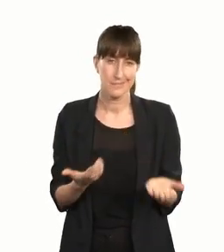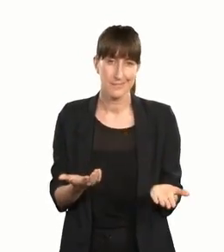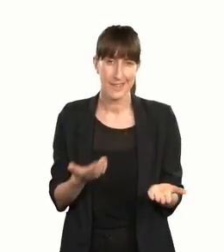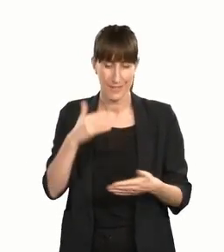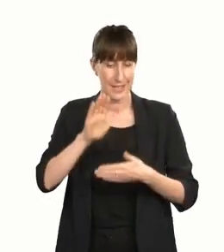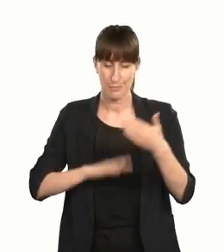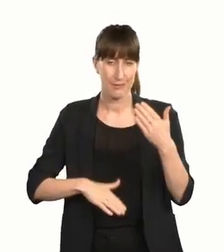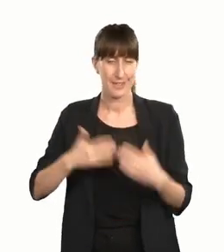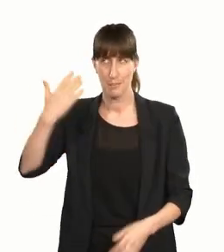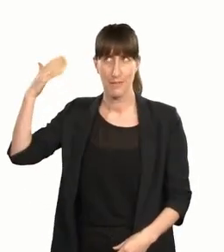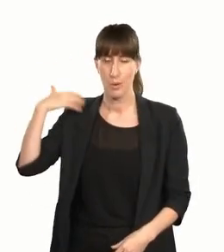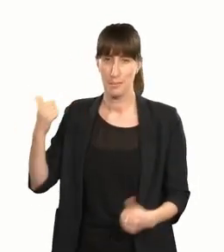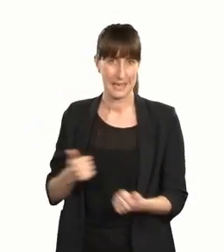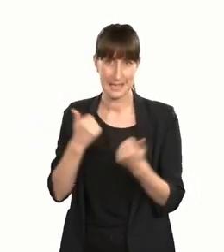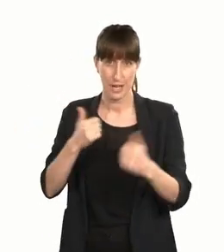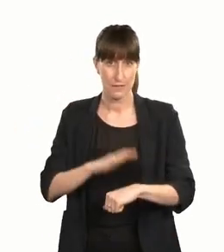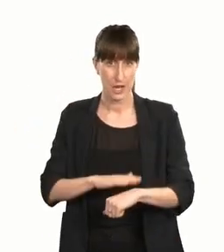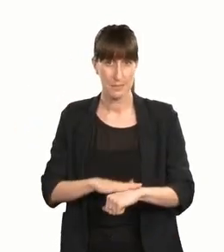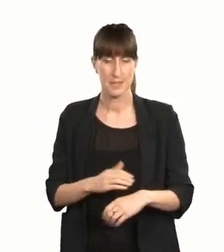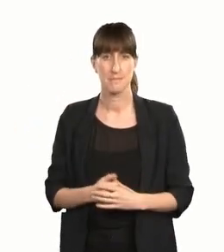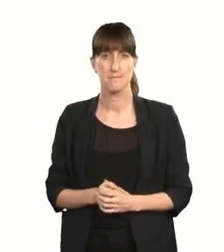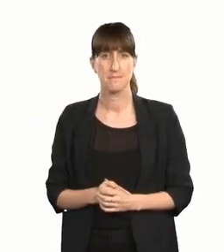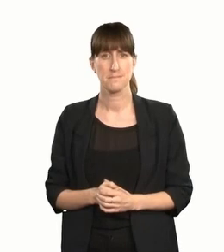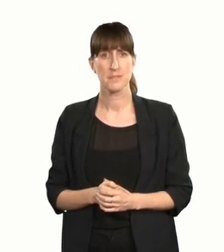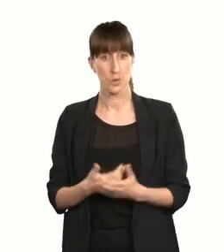During this time, the wider sector used and experienced